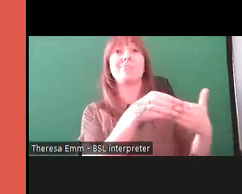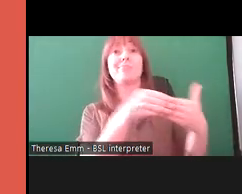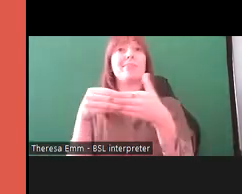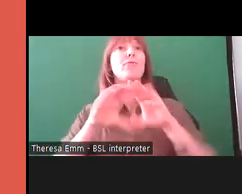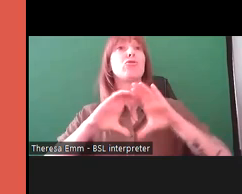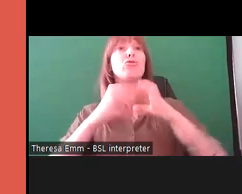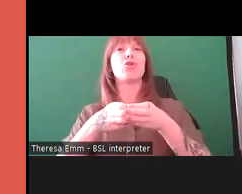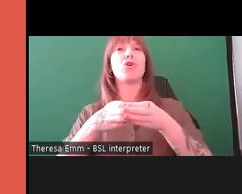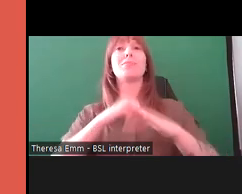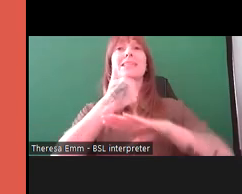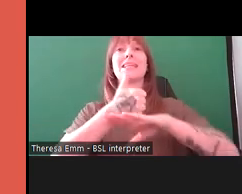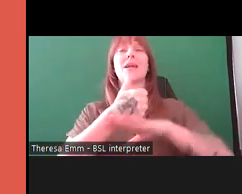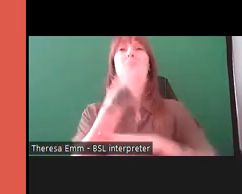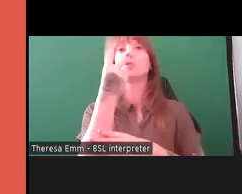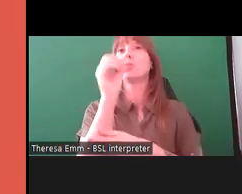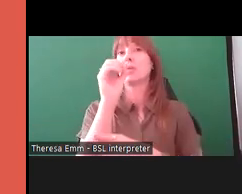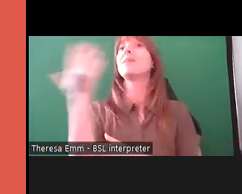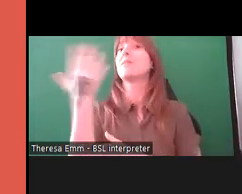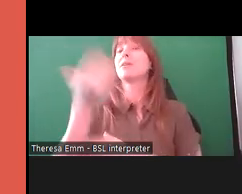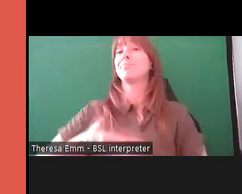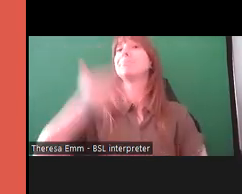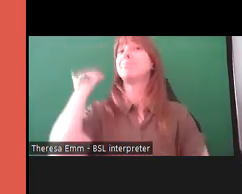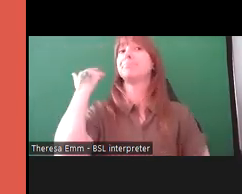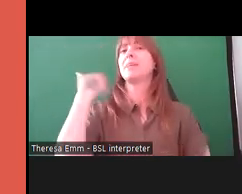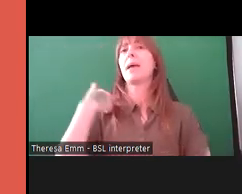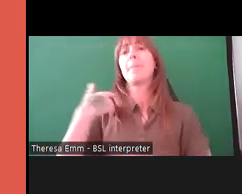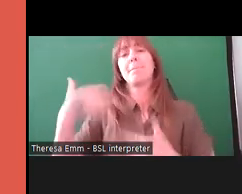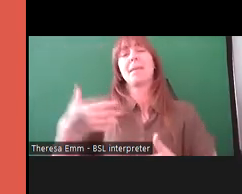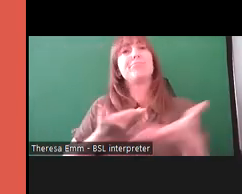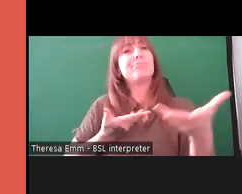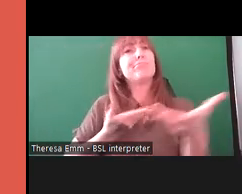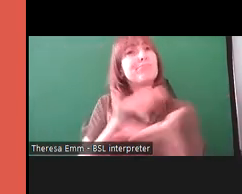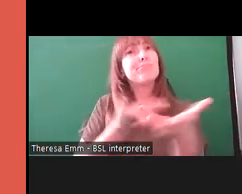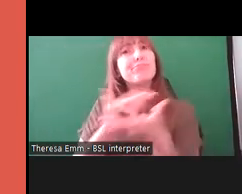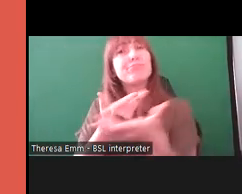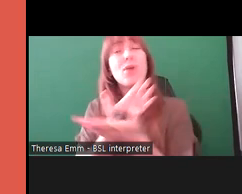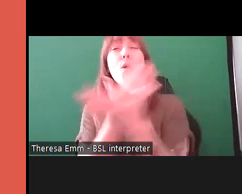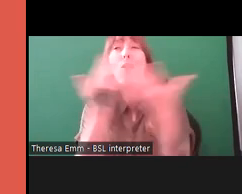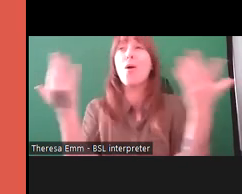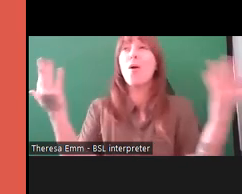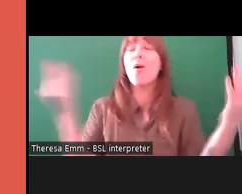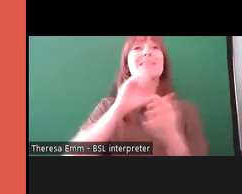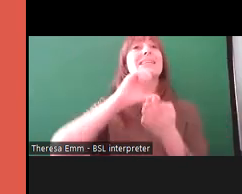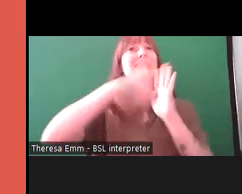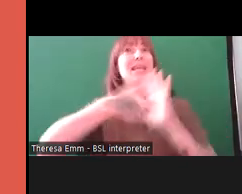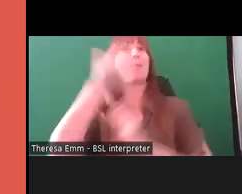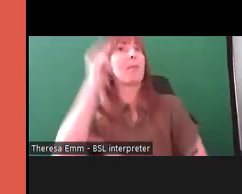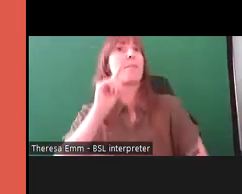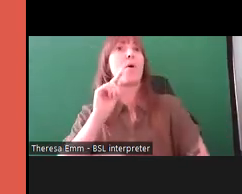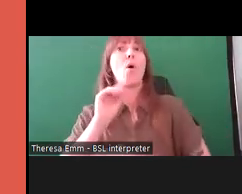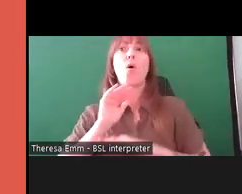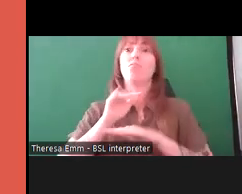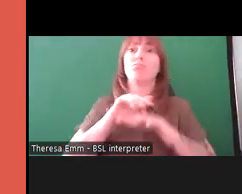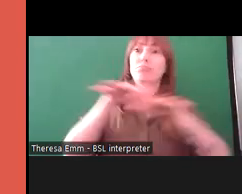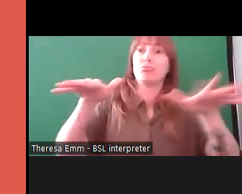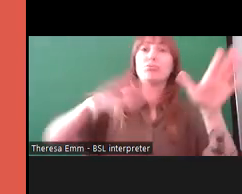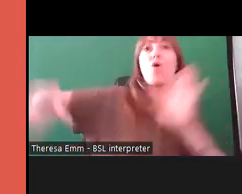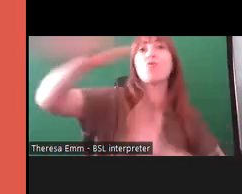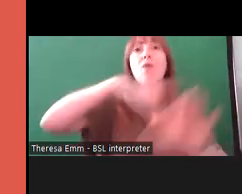in 2015. We consulted with lots of disabled people across Greater Manchester; I'll be quite honest,